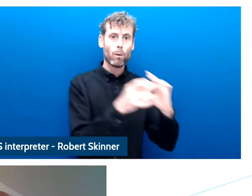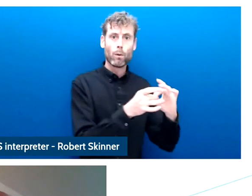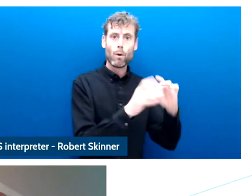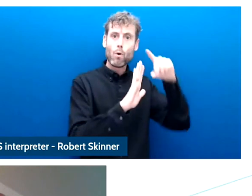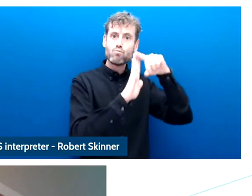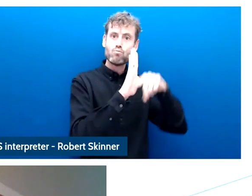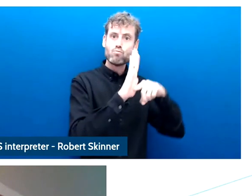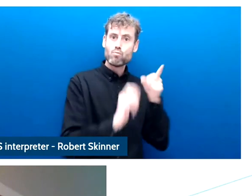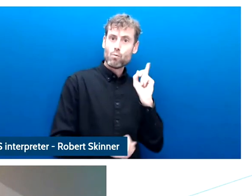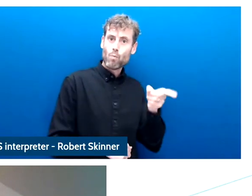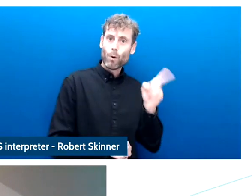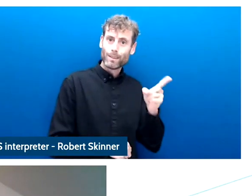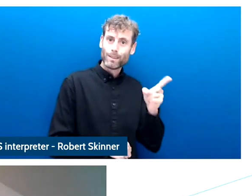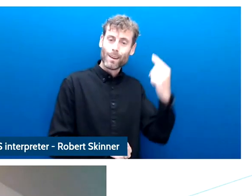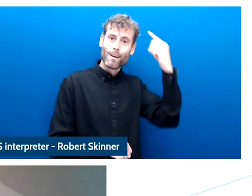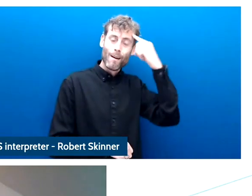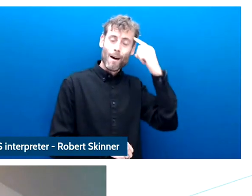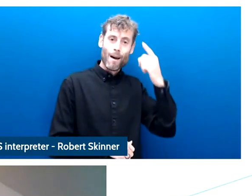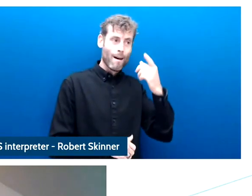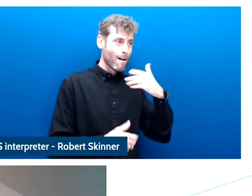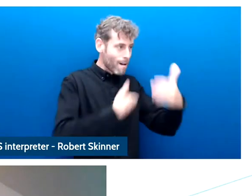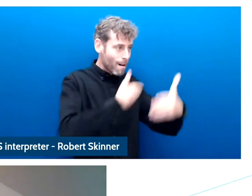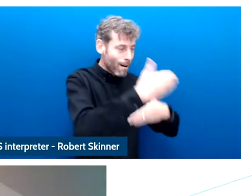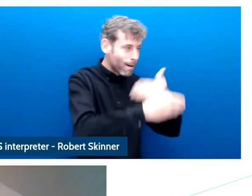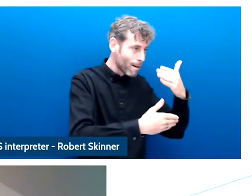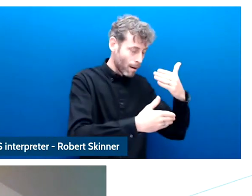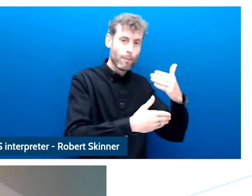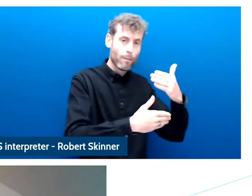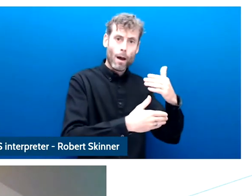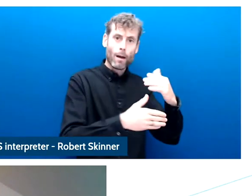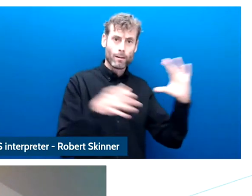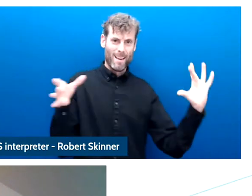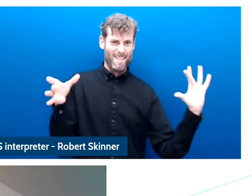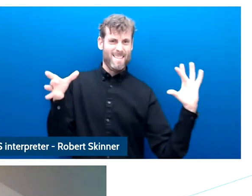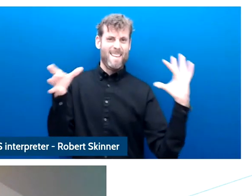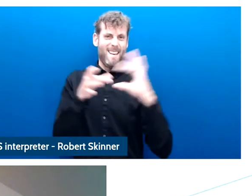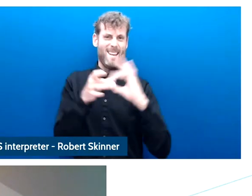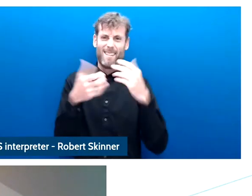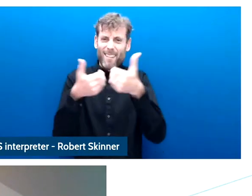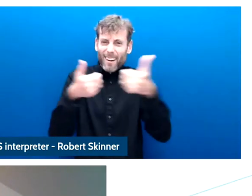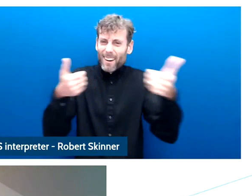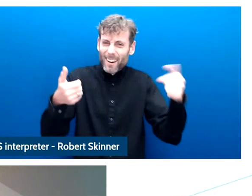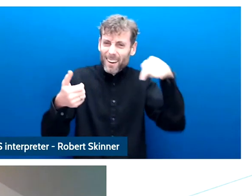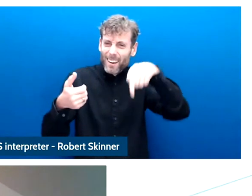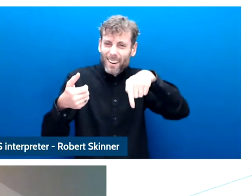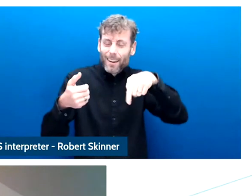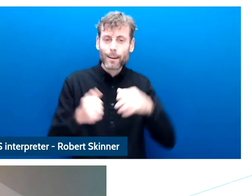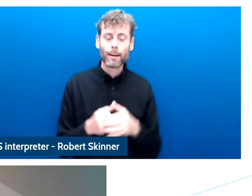Thank you for this excellent question, I think you are absolutely right, also